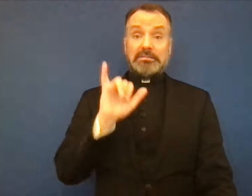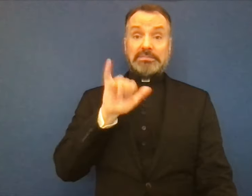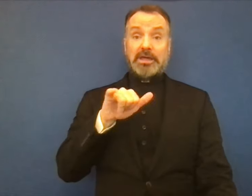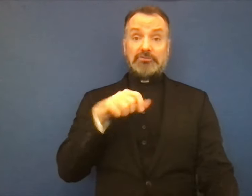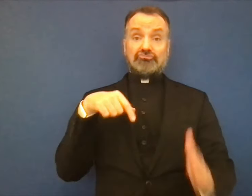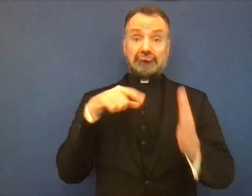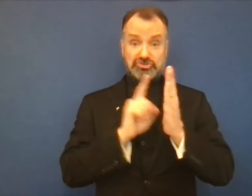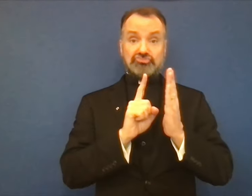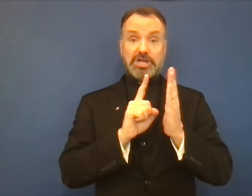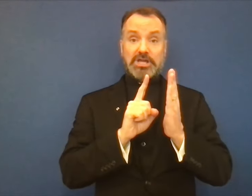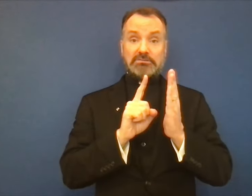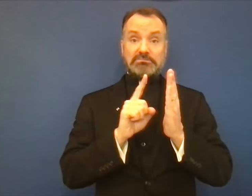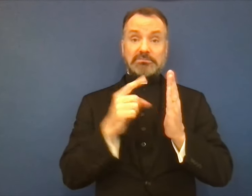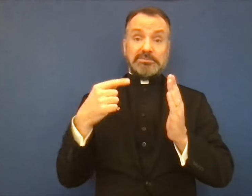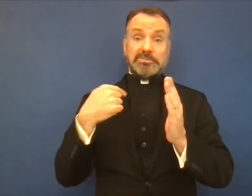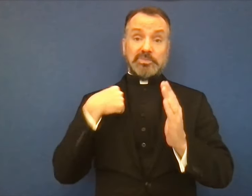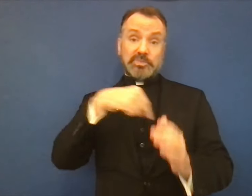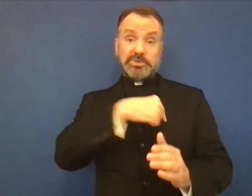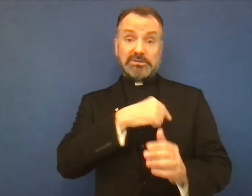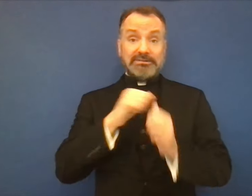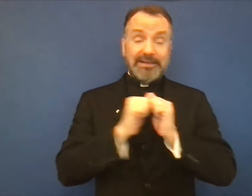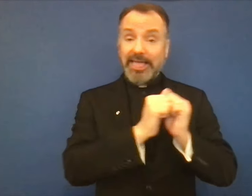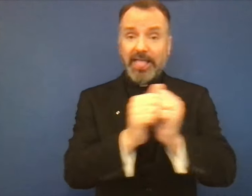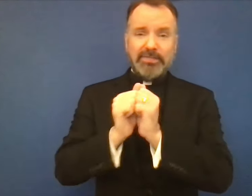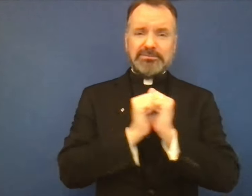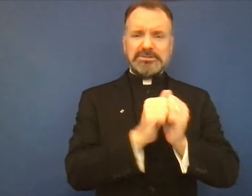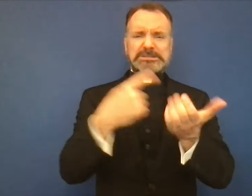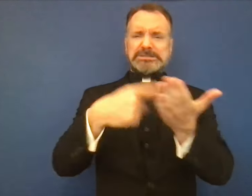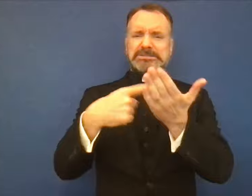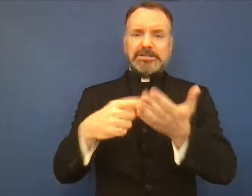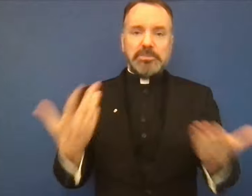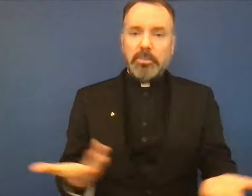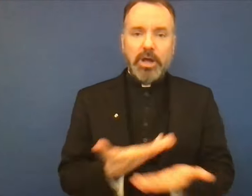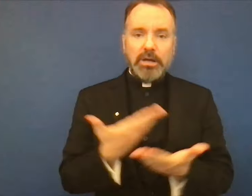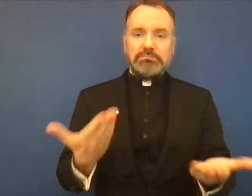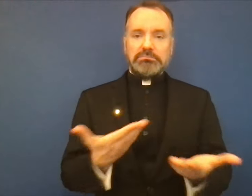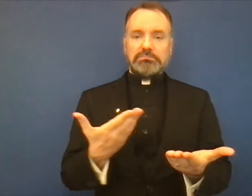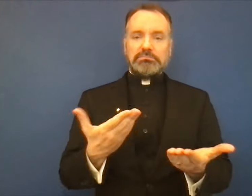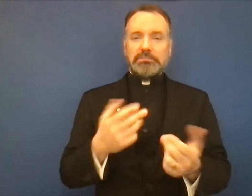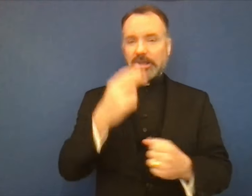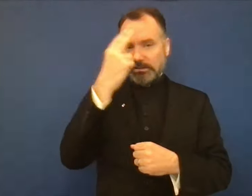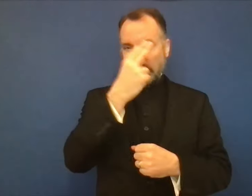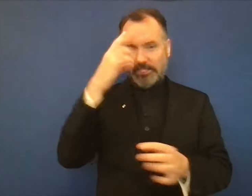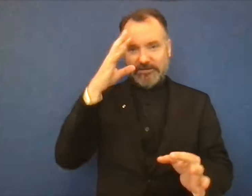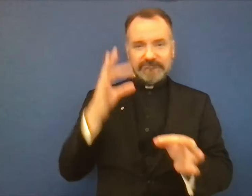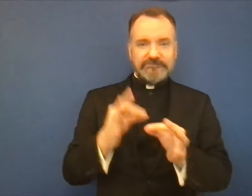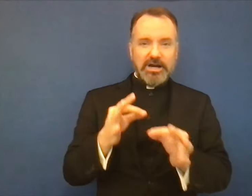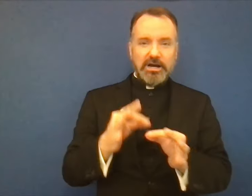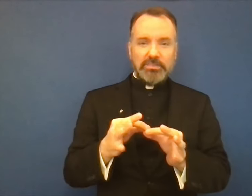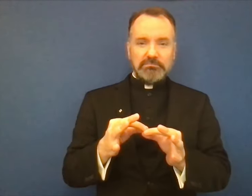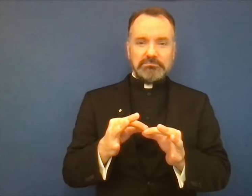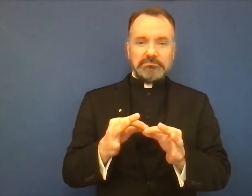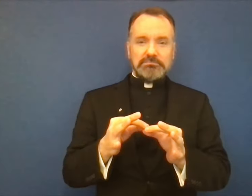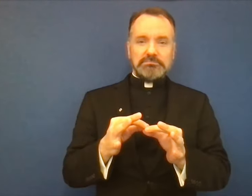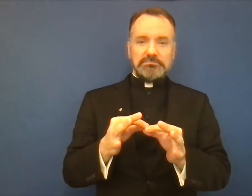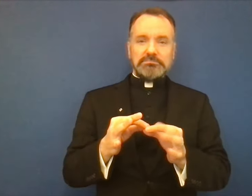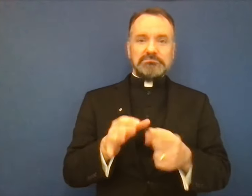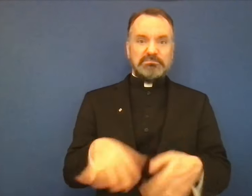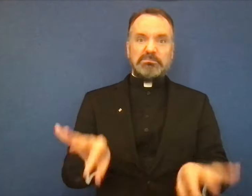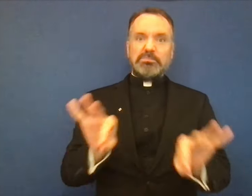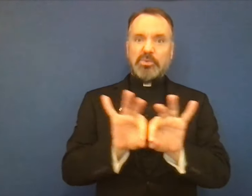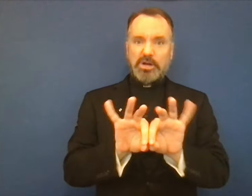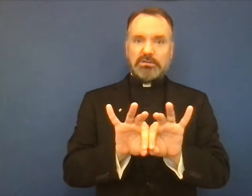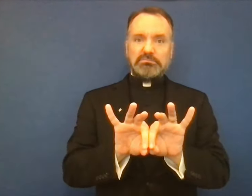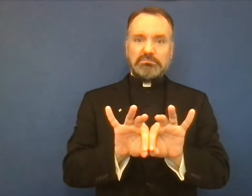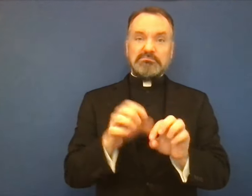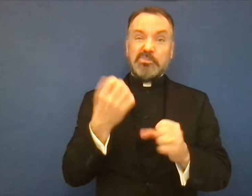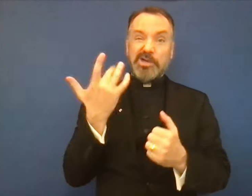Massachusetts. On this Retreat together we will be discussing the Catholic faith which